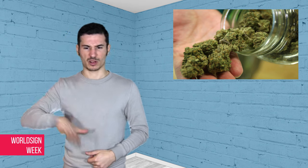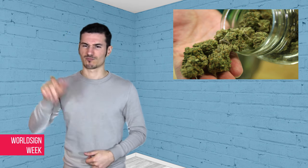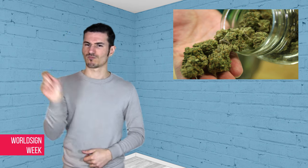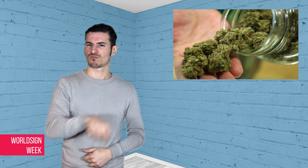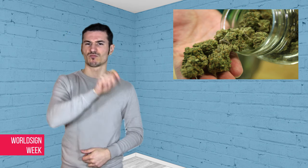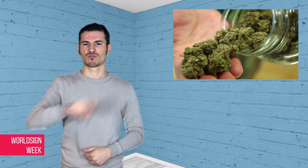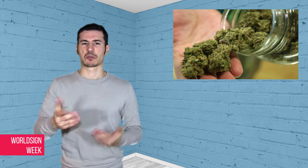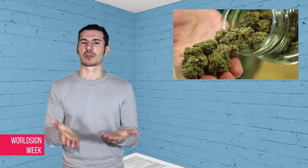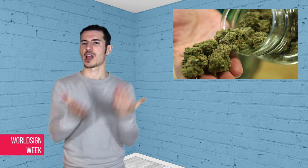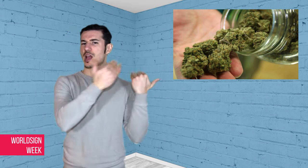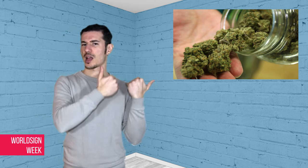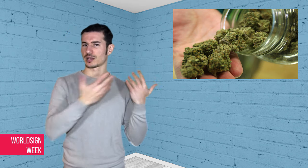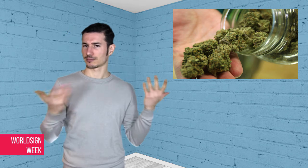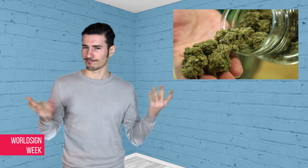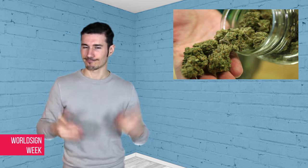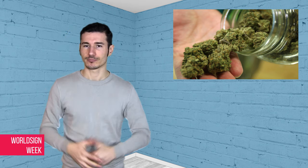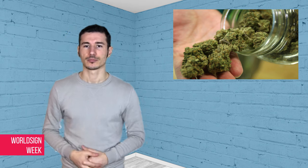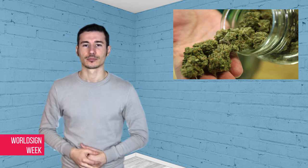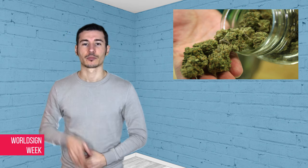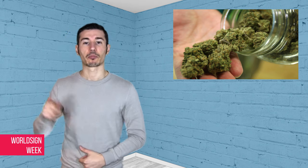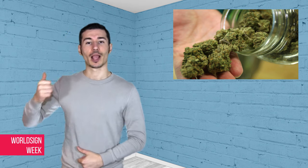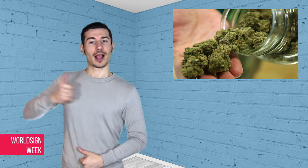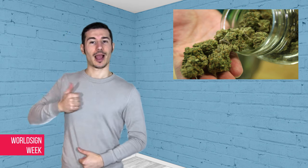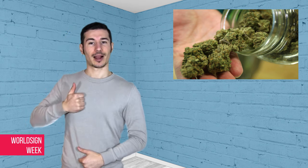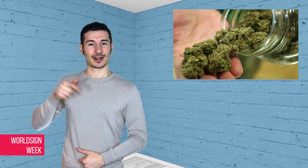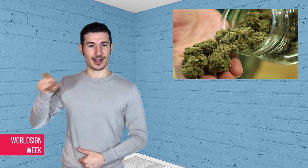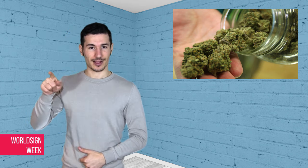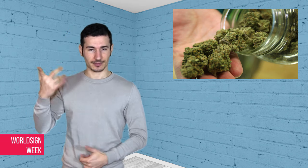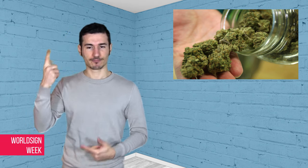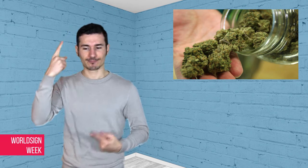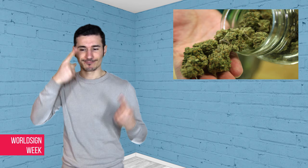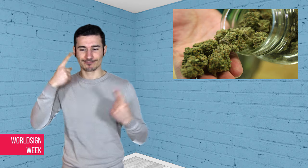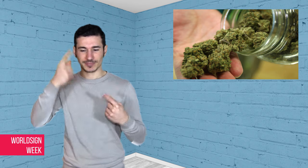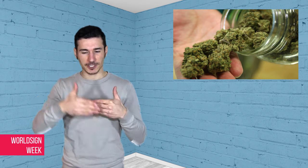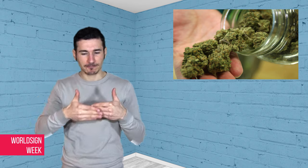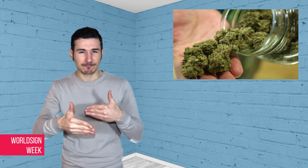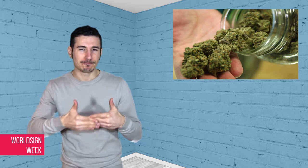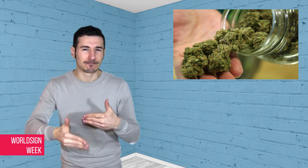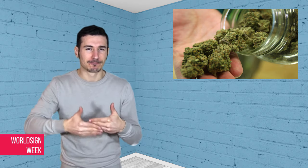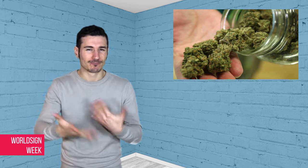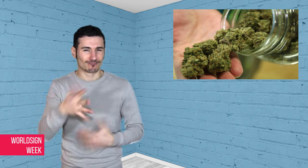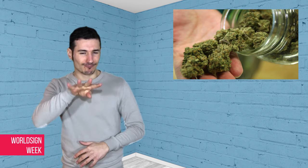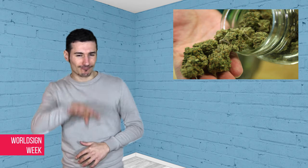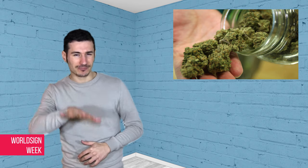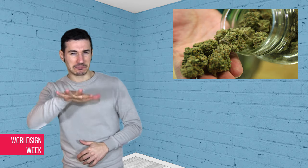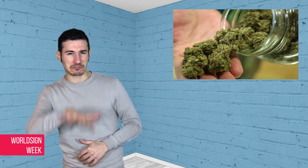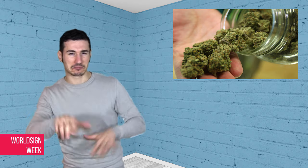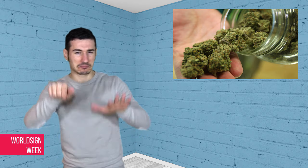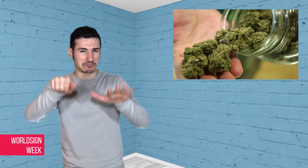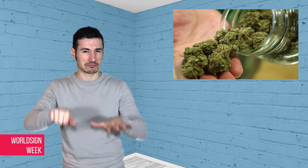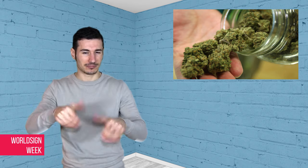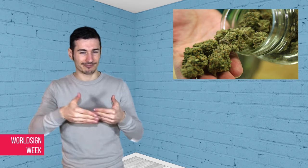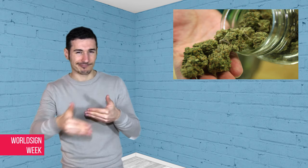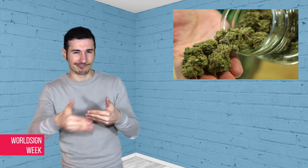in parts of Asia and South America are adamantly opposed with harsh